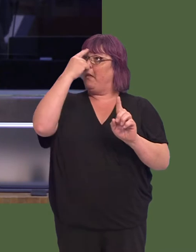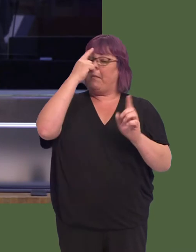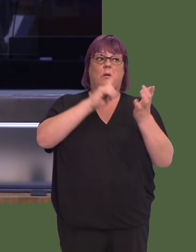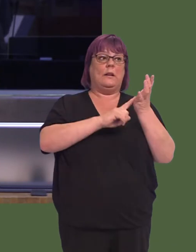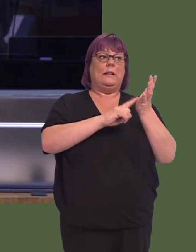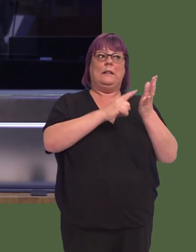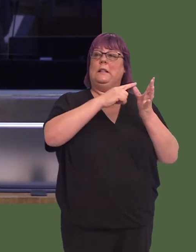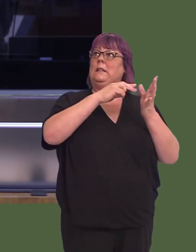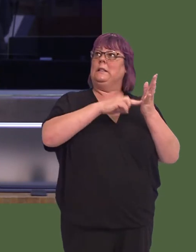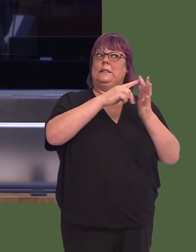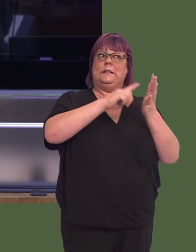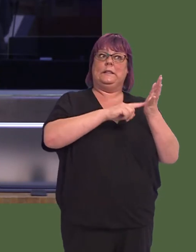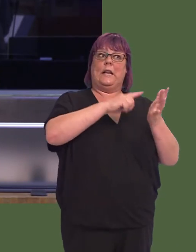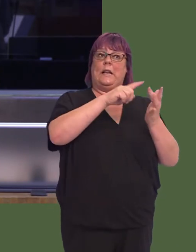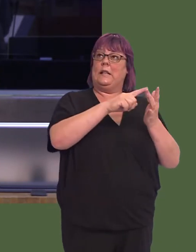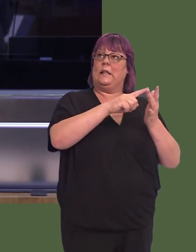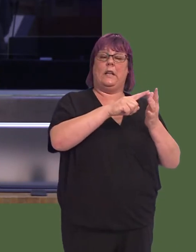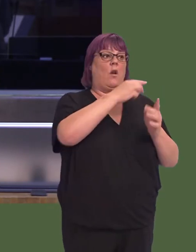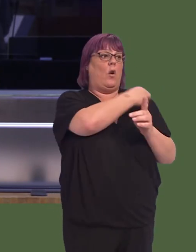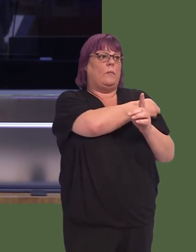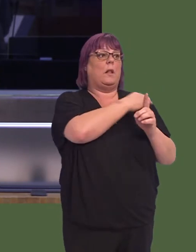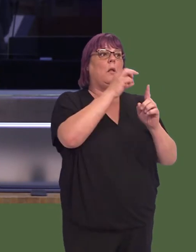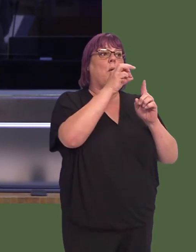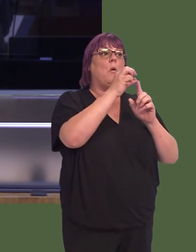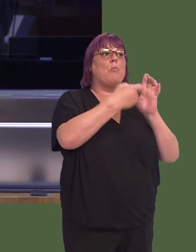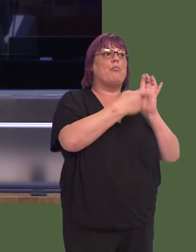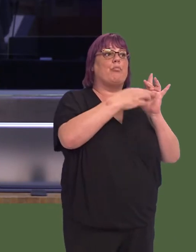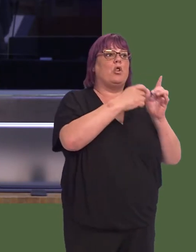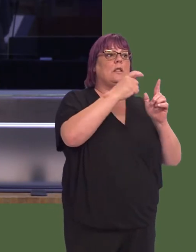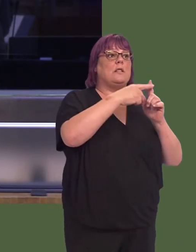In particular, in Llanelli there's a proposal to downgrade the Prince Philip Hospital, which